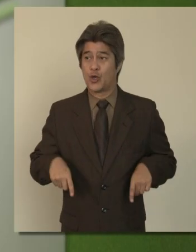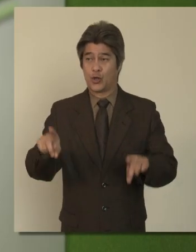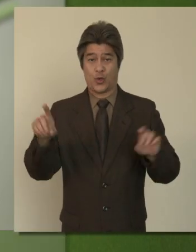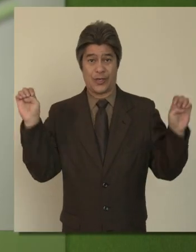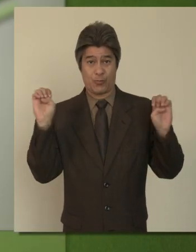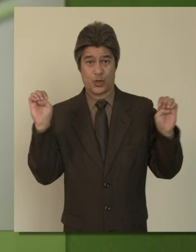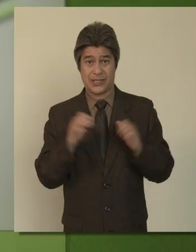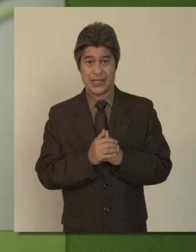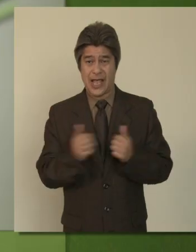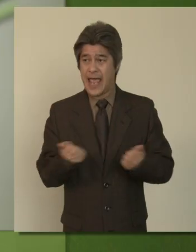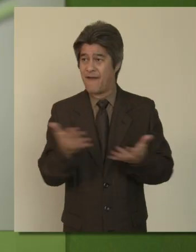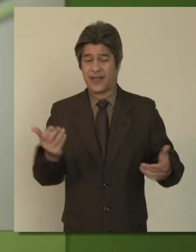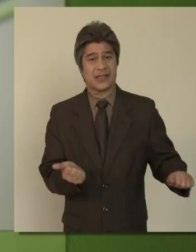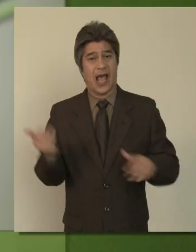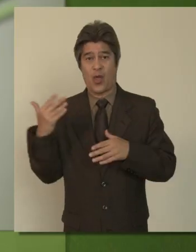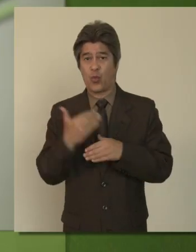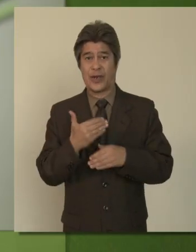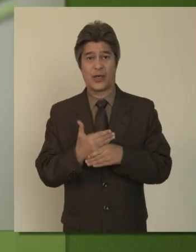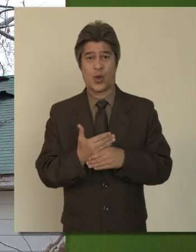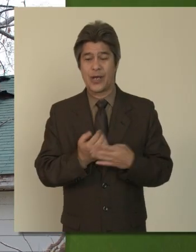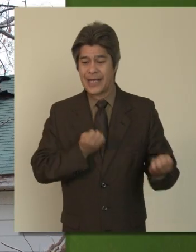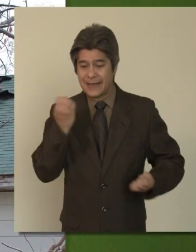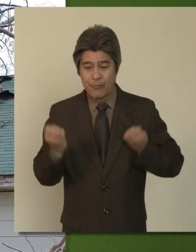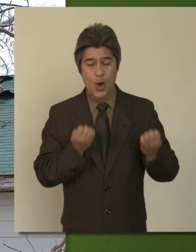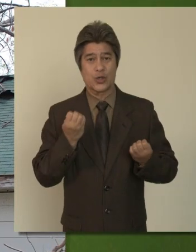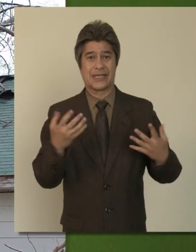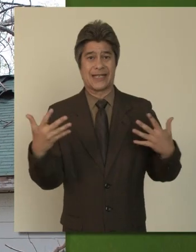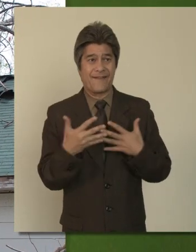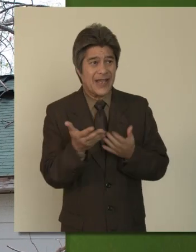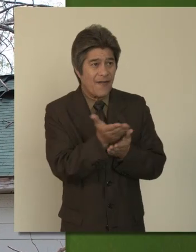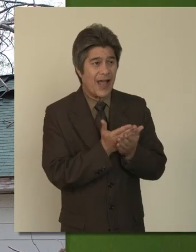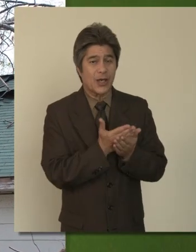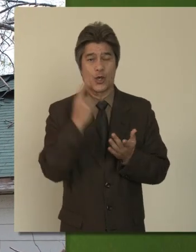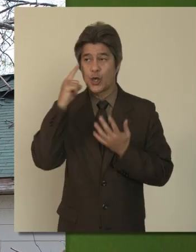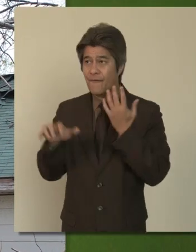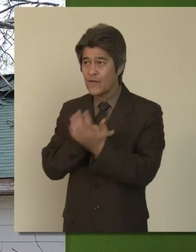In an emergency, everything goes out the window. Your emotions, the fear